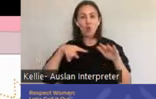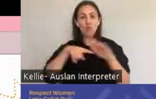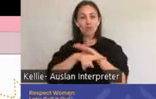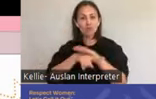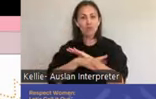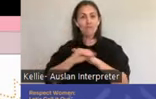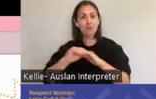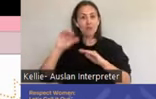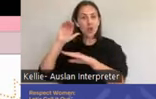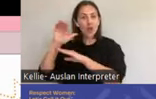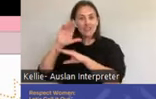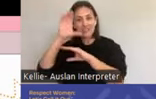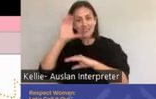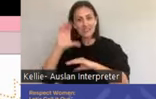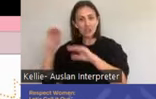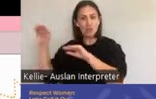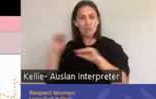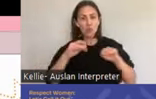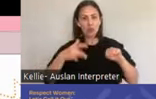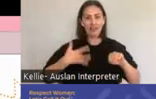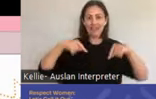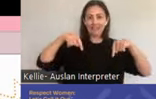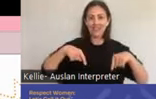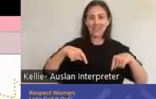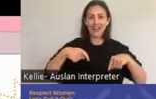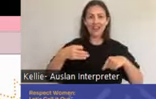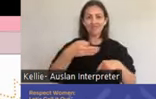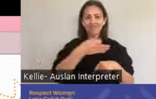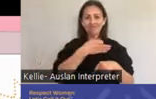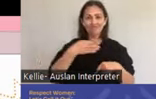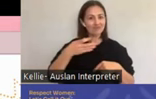As such, we focus on these population groups as priority within the strategy.